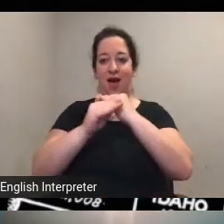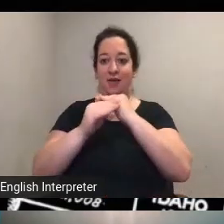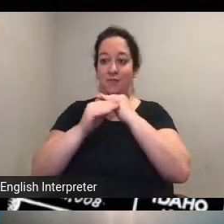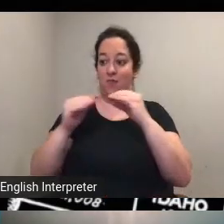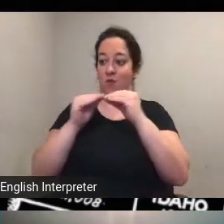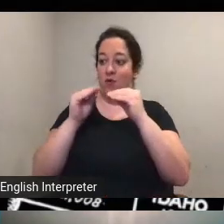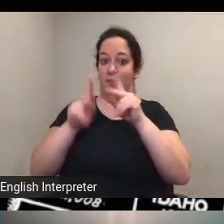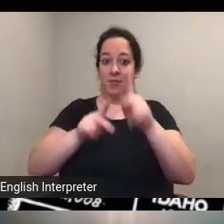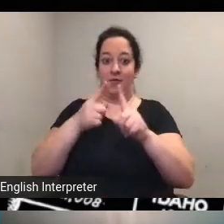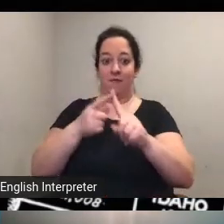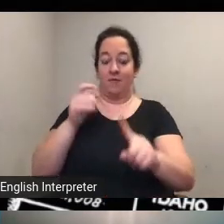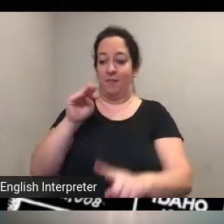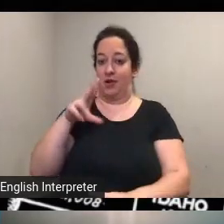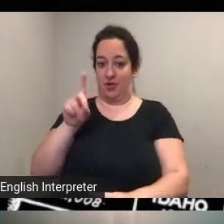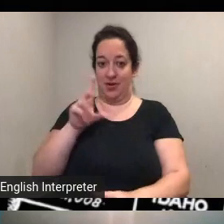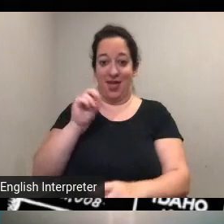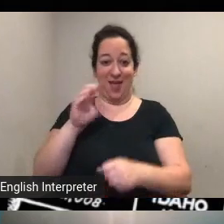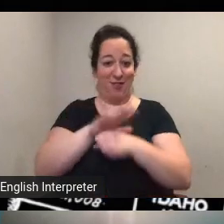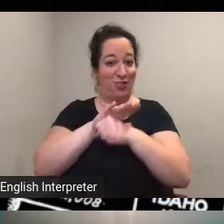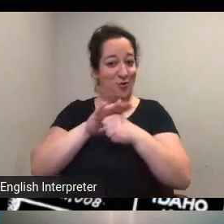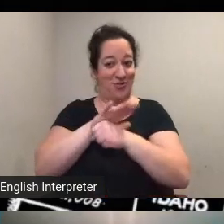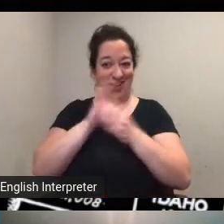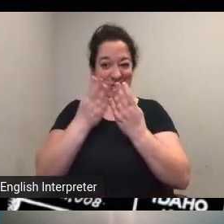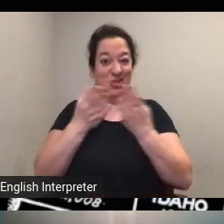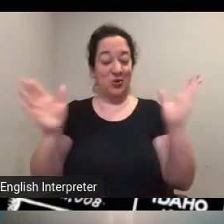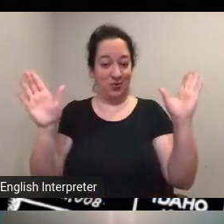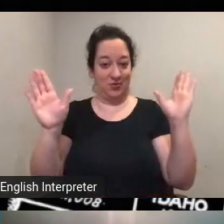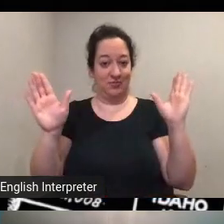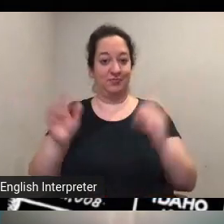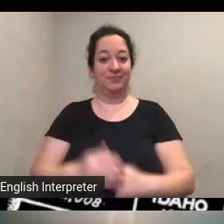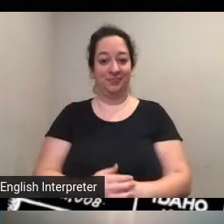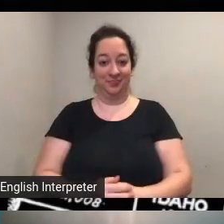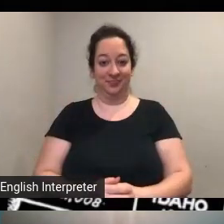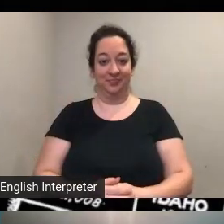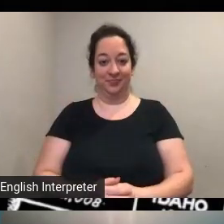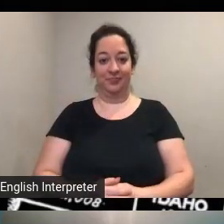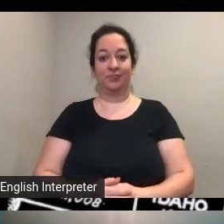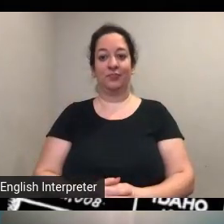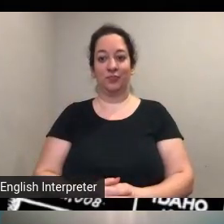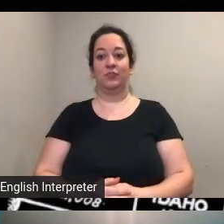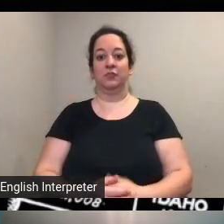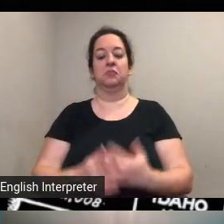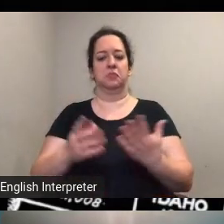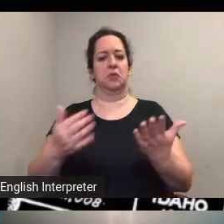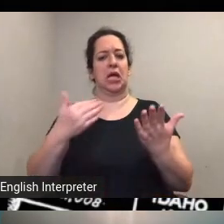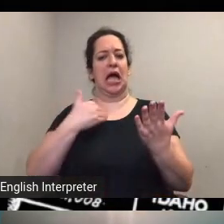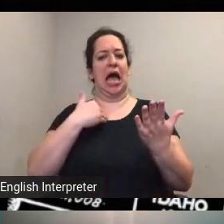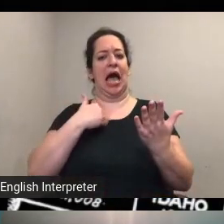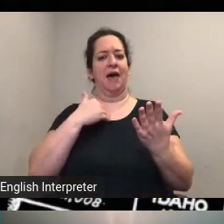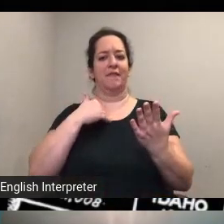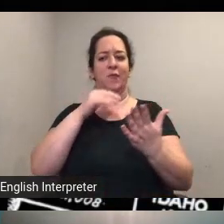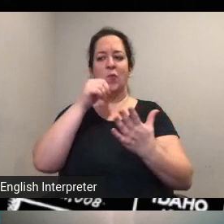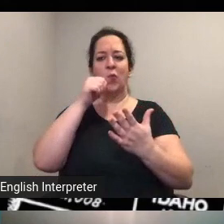more people locally in general um there are well-established suffrage networks in maryland